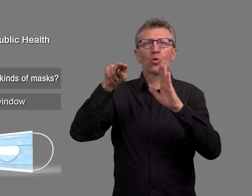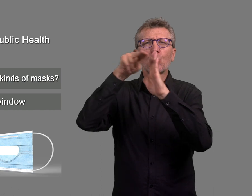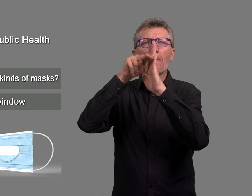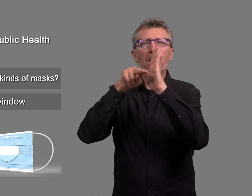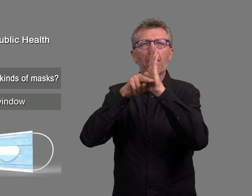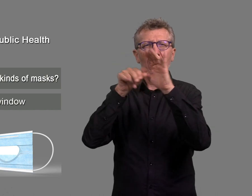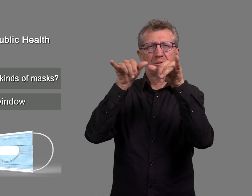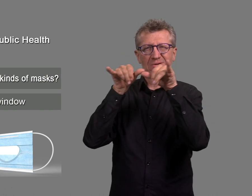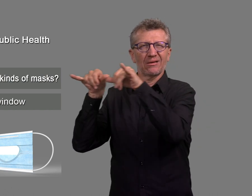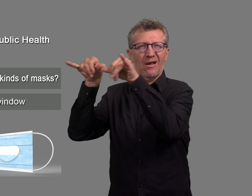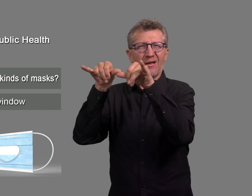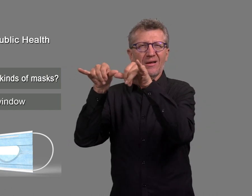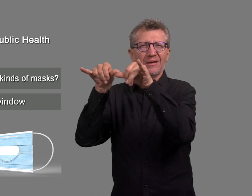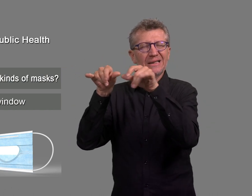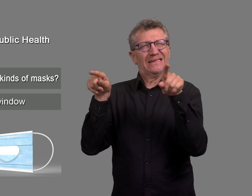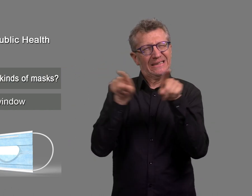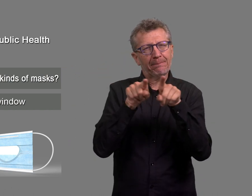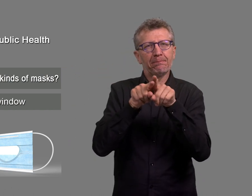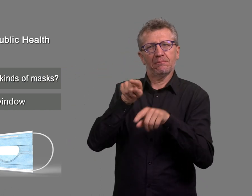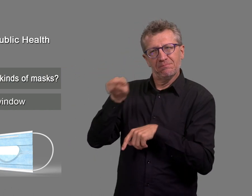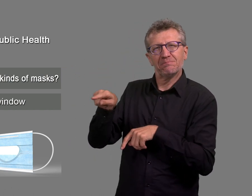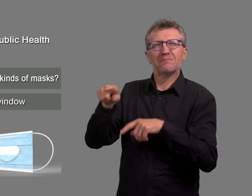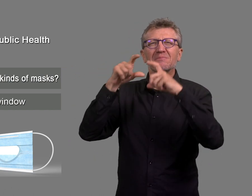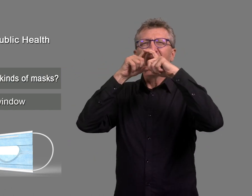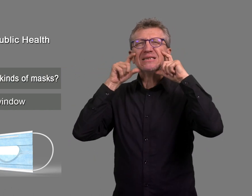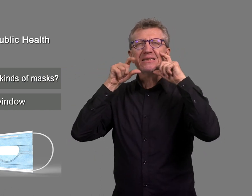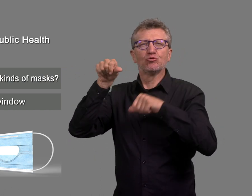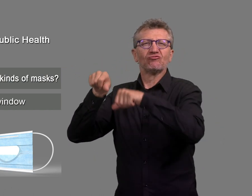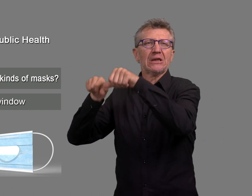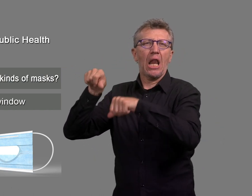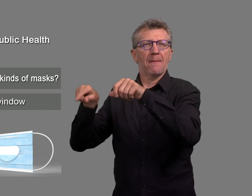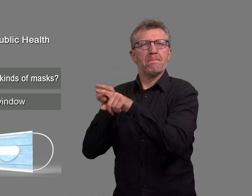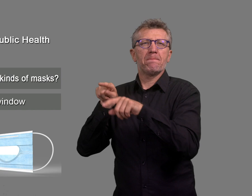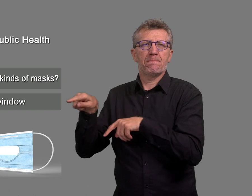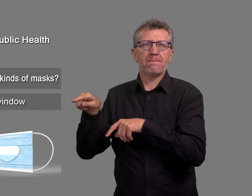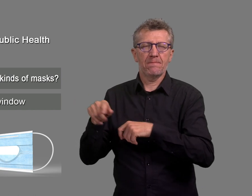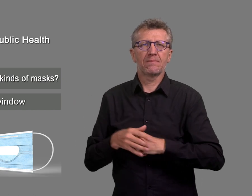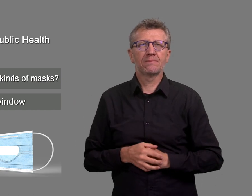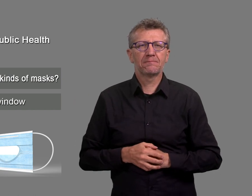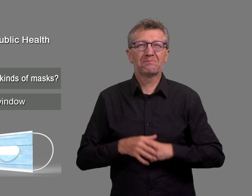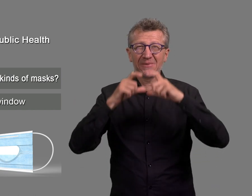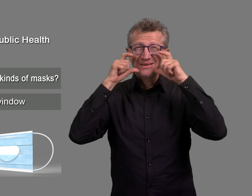the norms and standards for surgical masks.